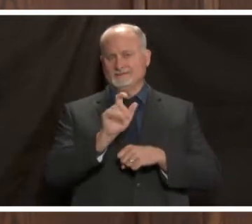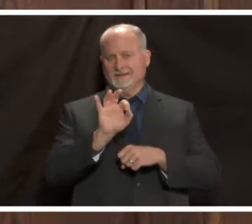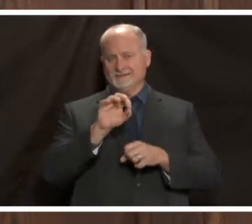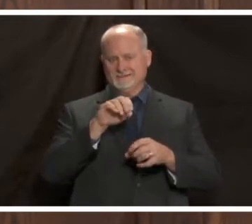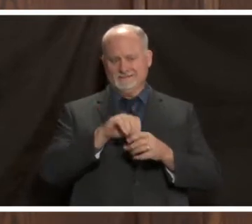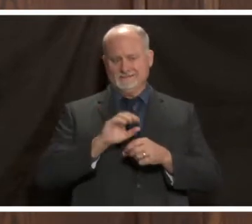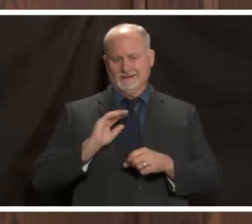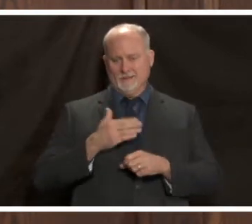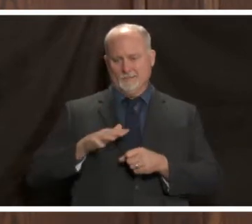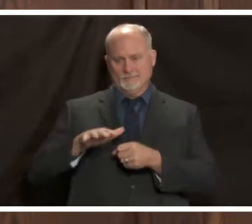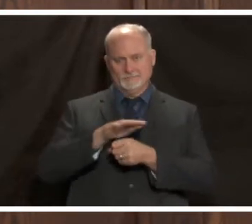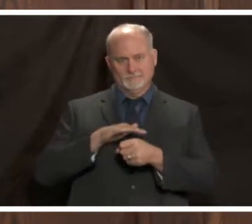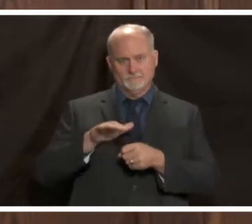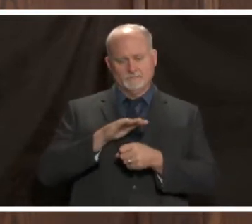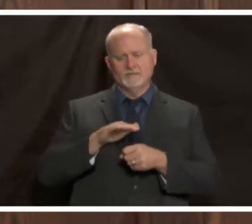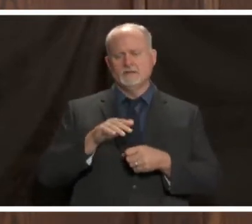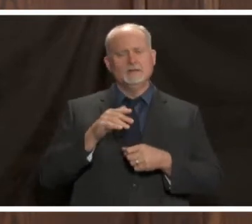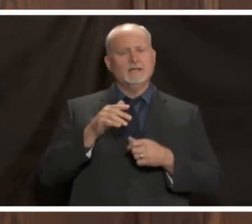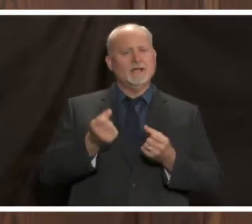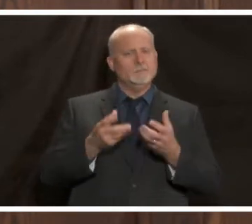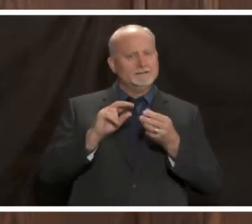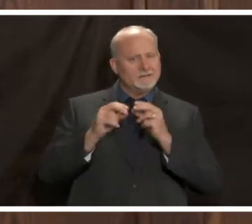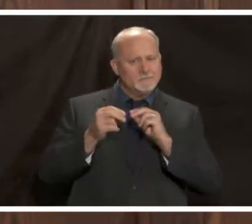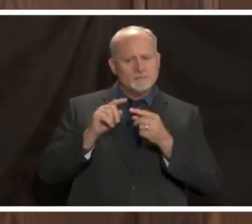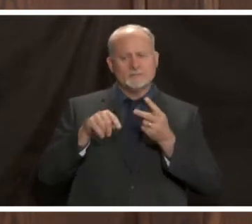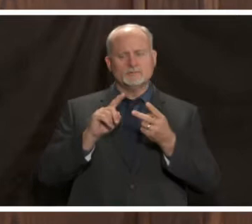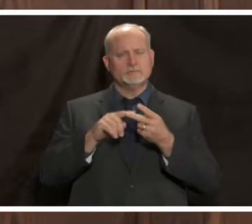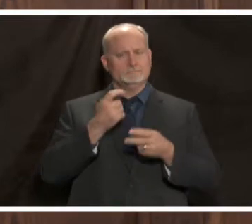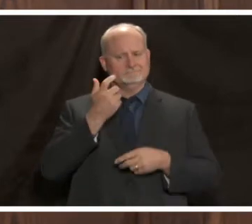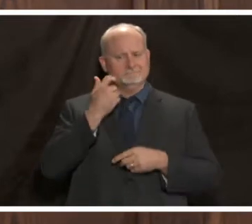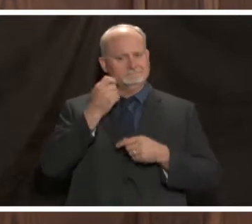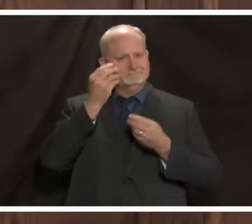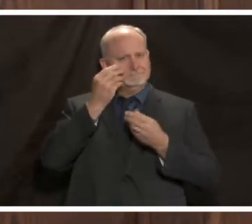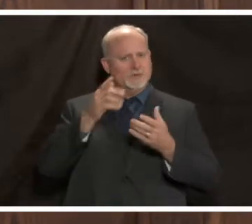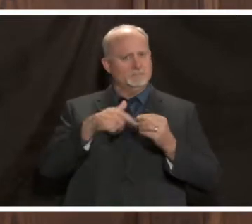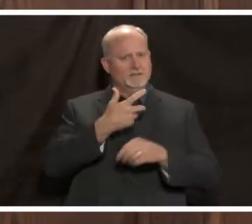current case numbers latest vaccine news and really guidance about the virus as